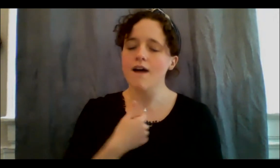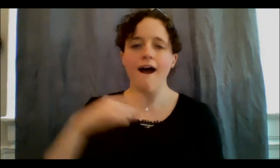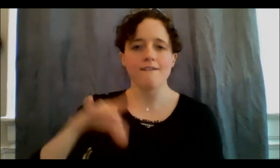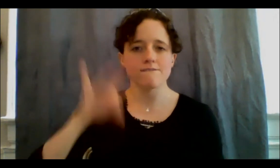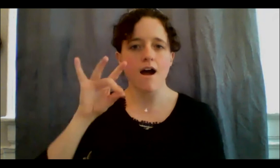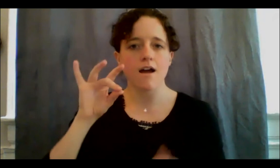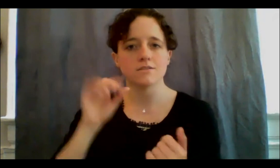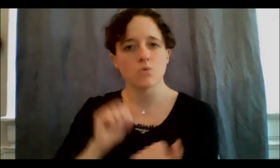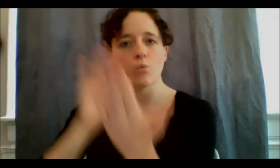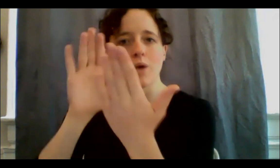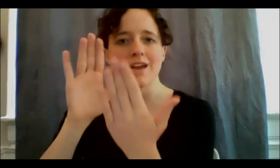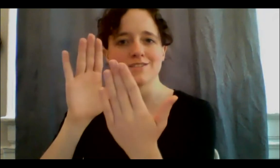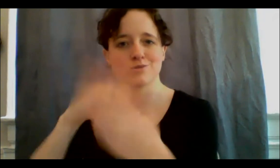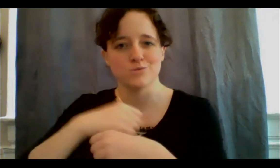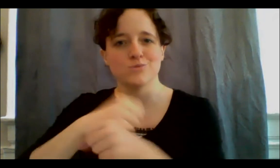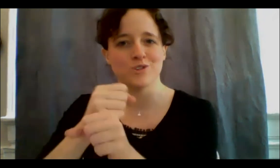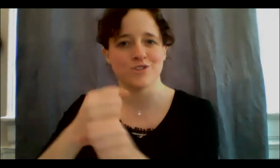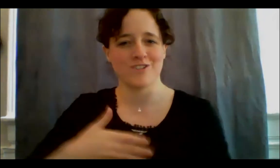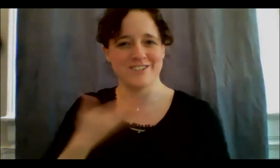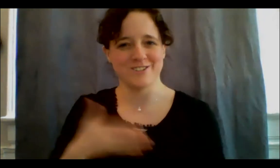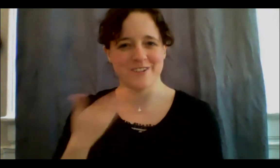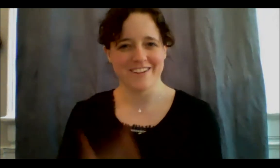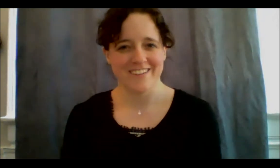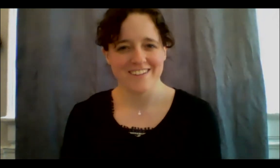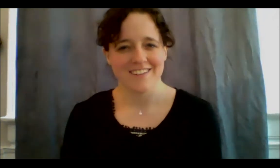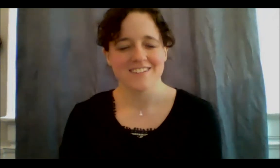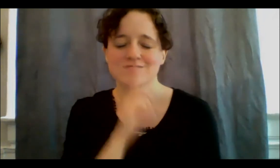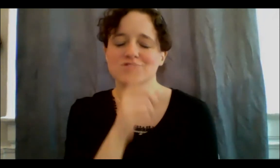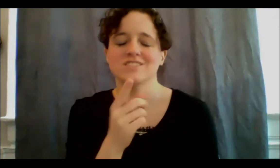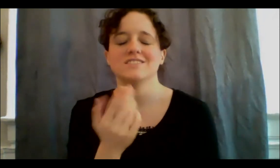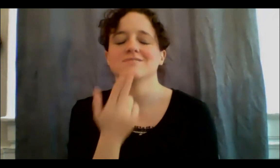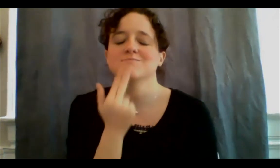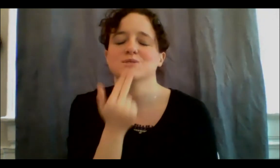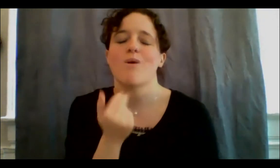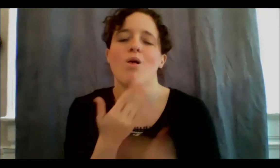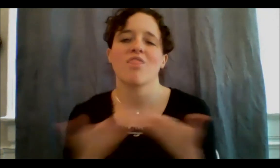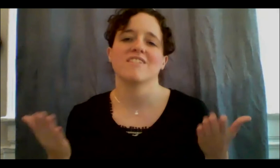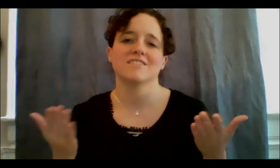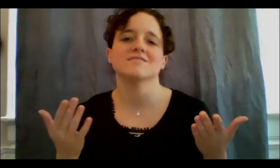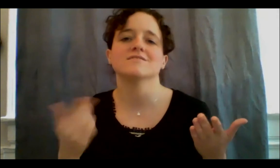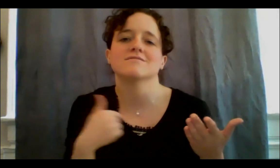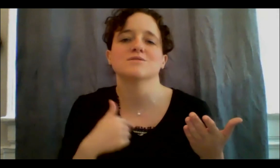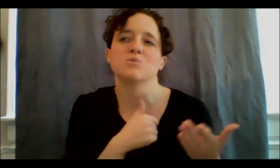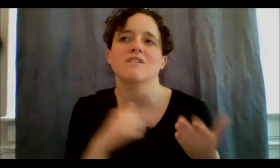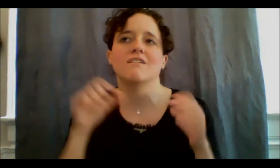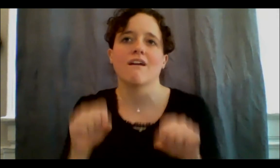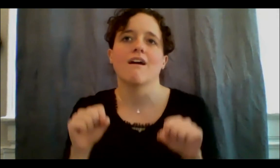that's the key component. It's the smallest things that we have to look to that sometimes we're taking for granted and then, all of a sudden, you